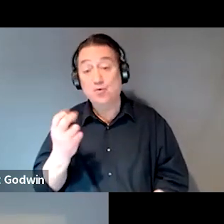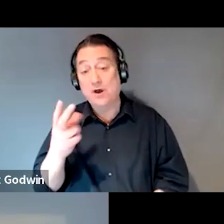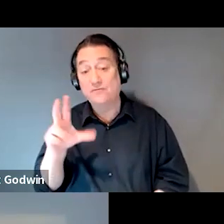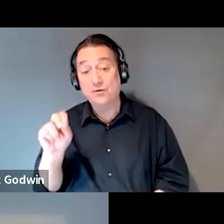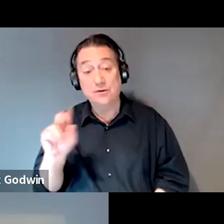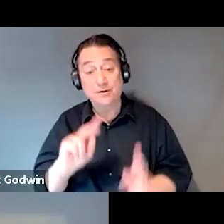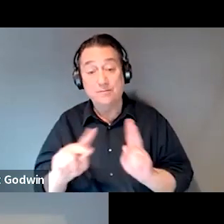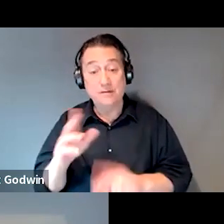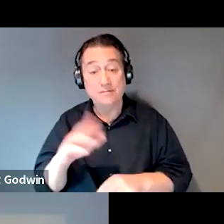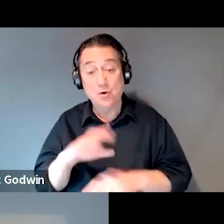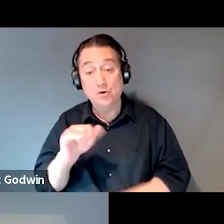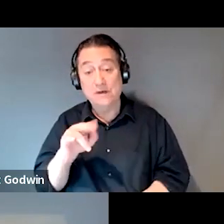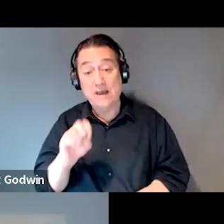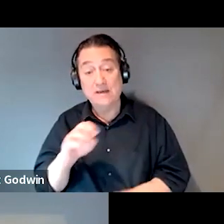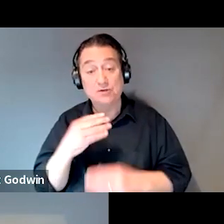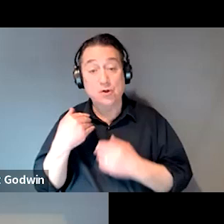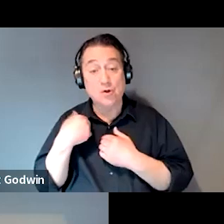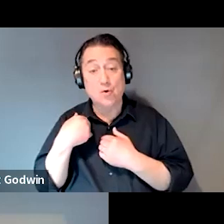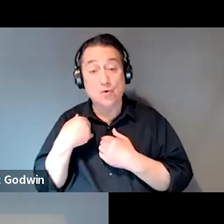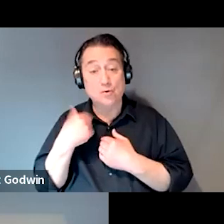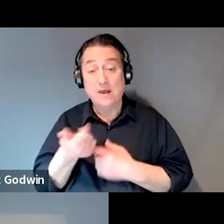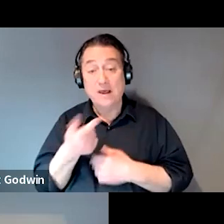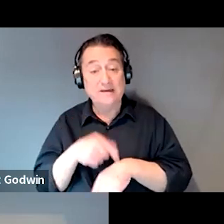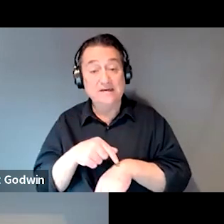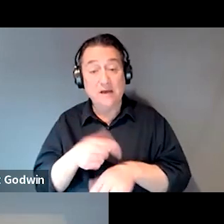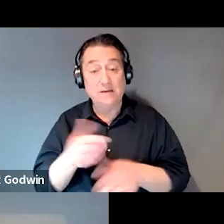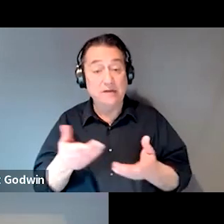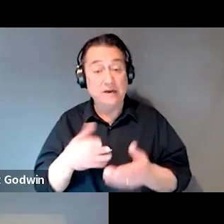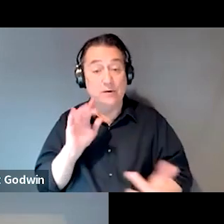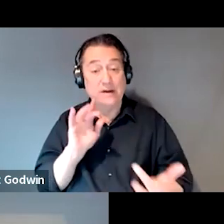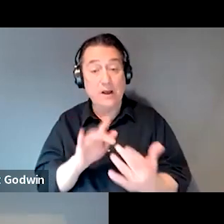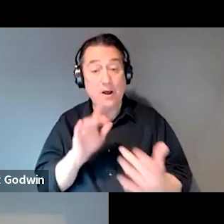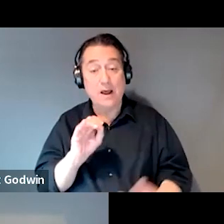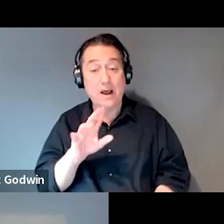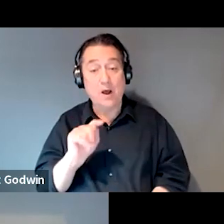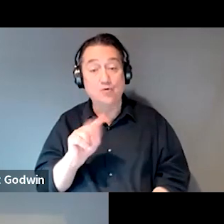on a caseload at any given time here at Outreach. Thanks, Brandy.